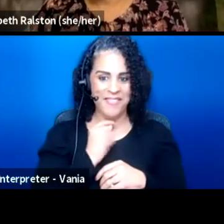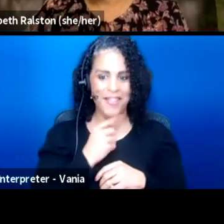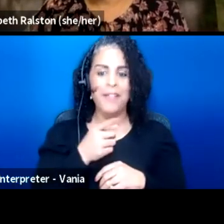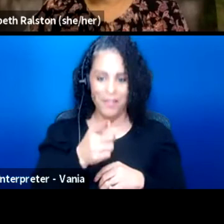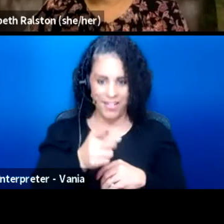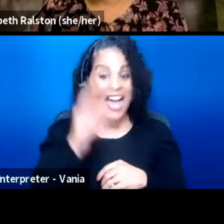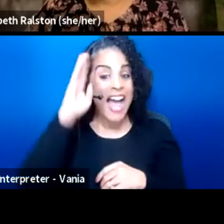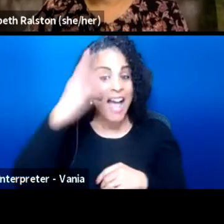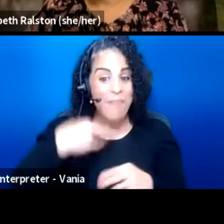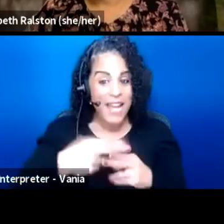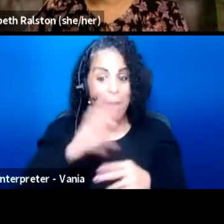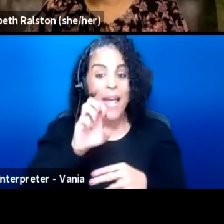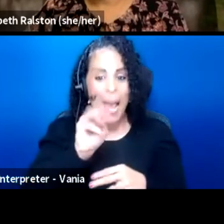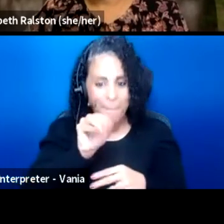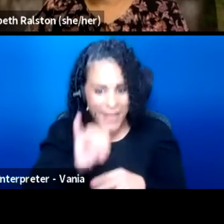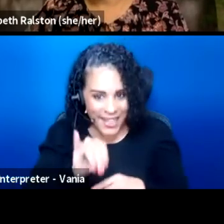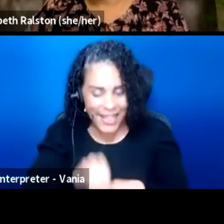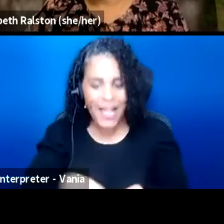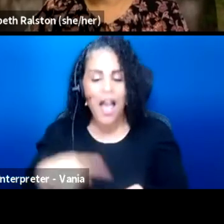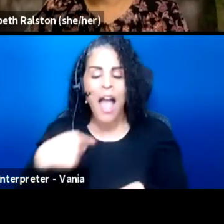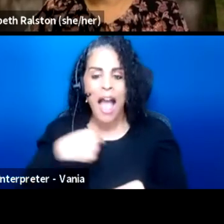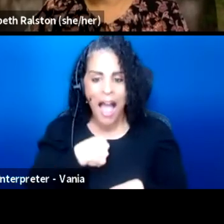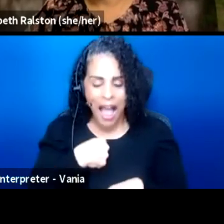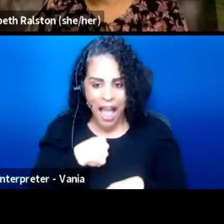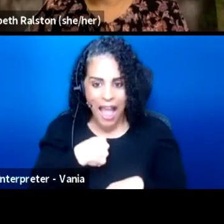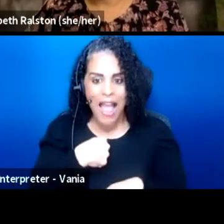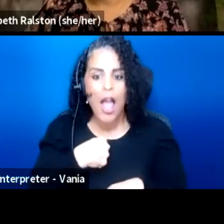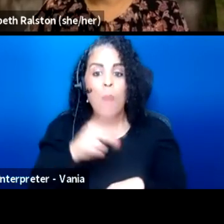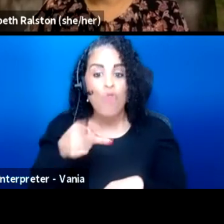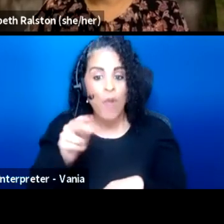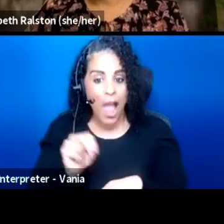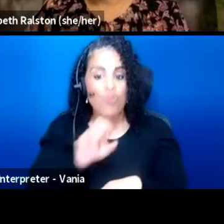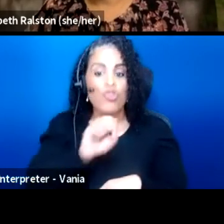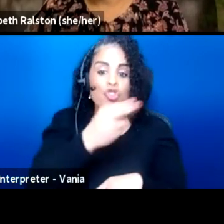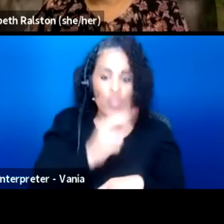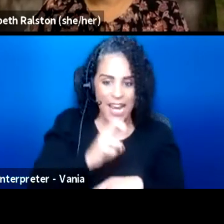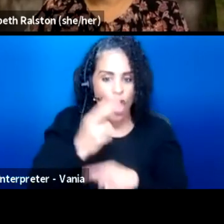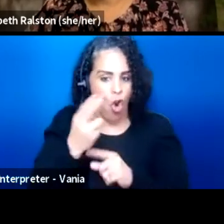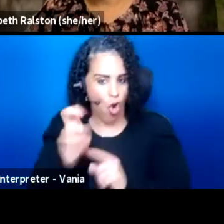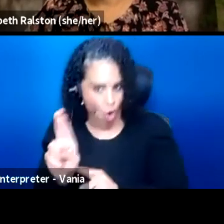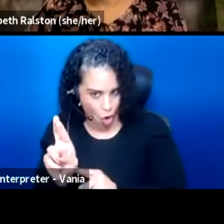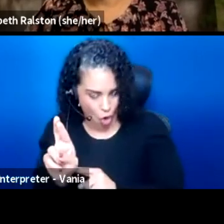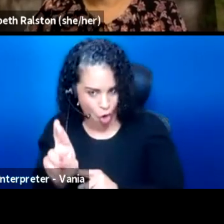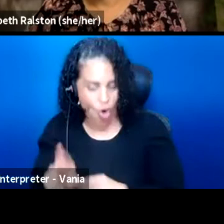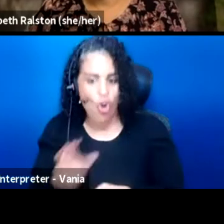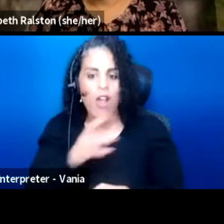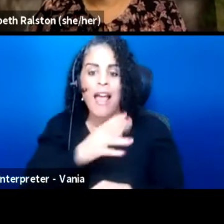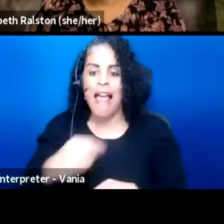Hi, my name is Emi. I, my pronouns are she/her and I'm a light skinned woman